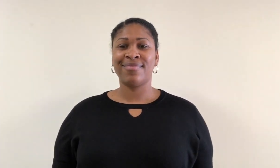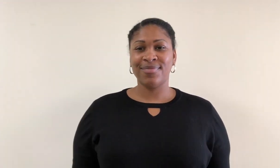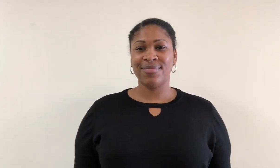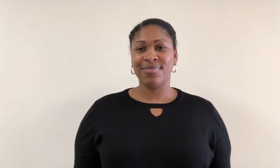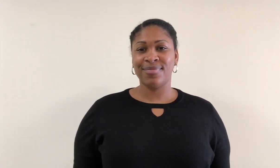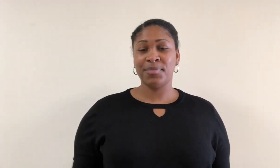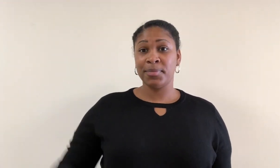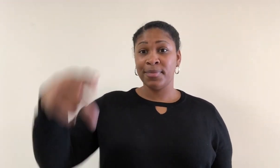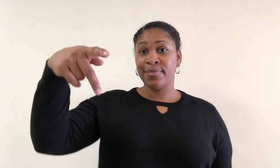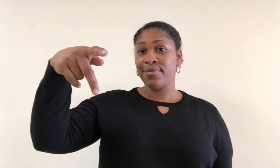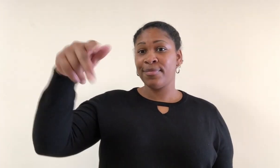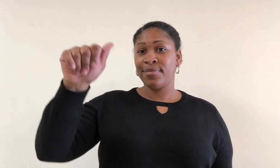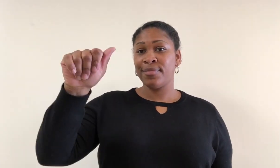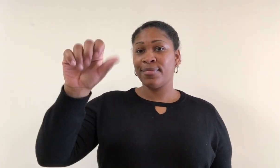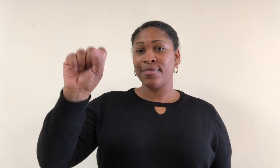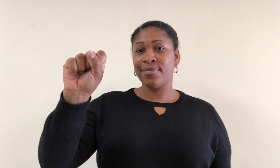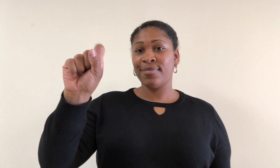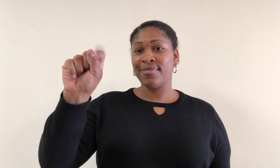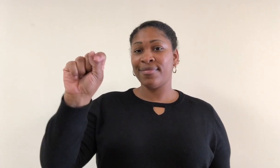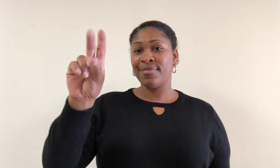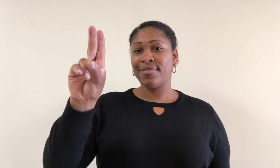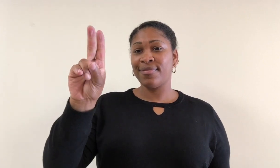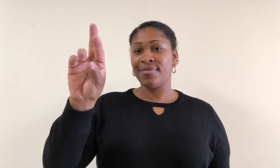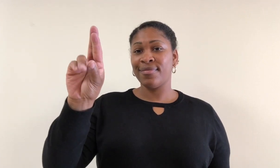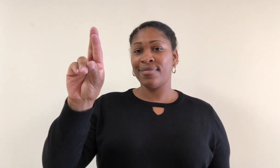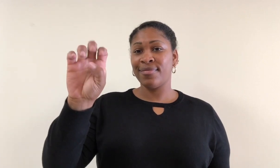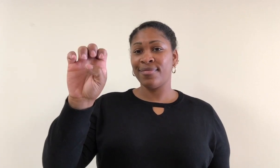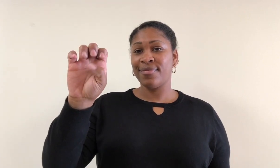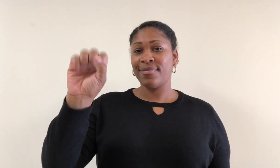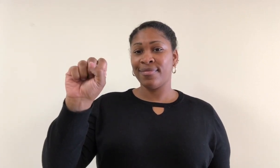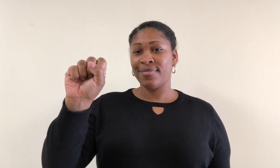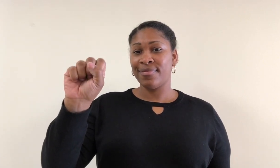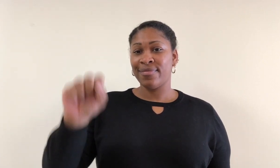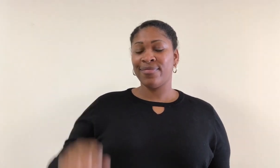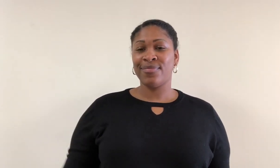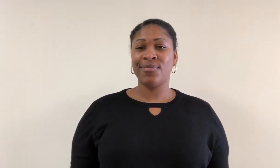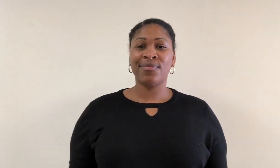Pastures